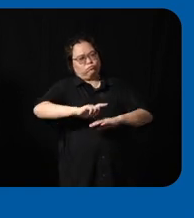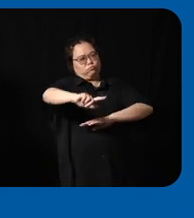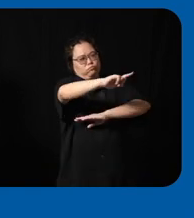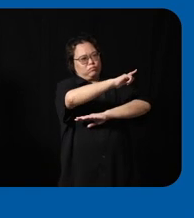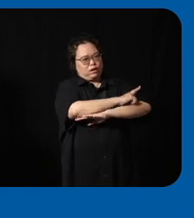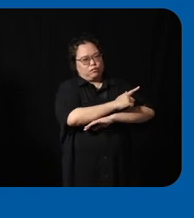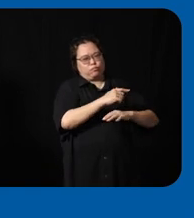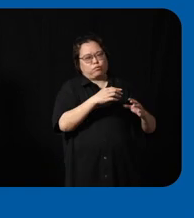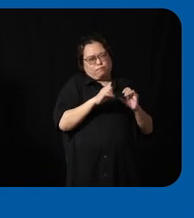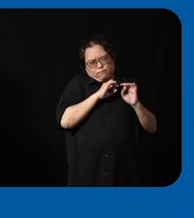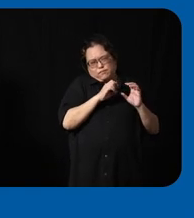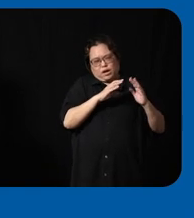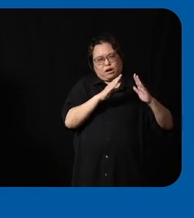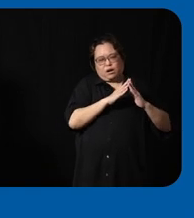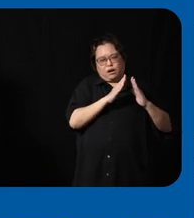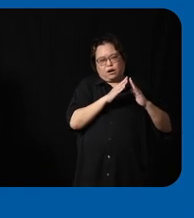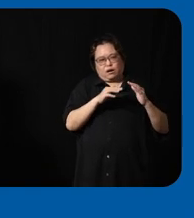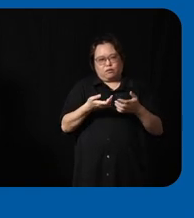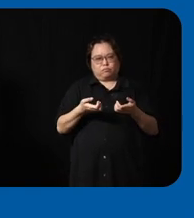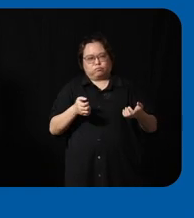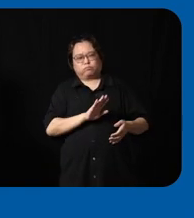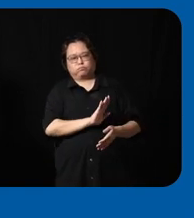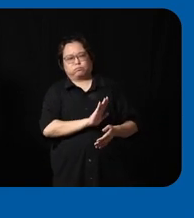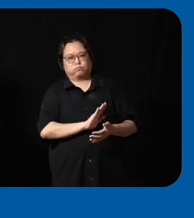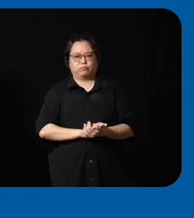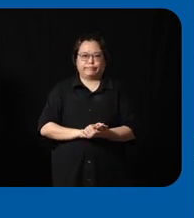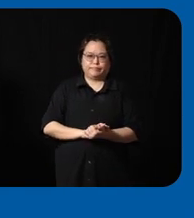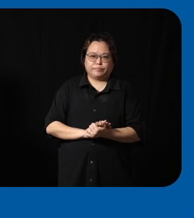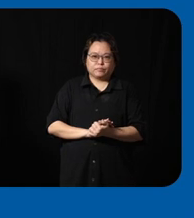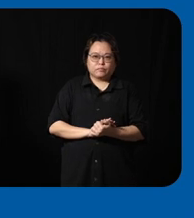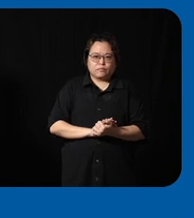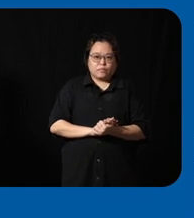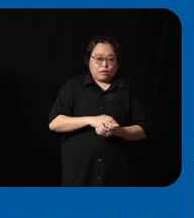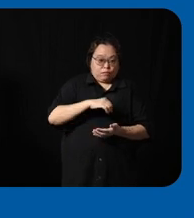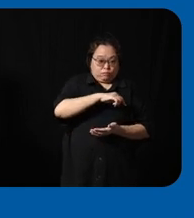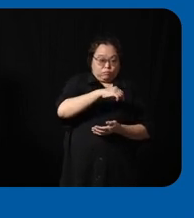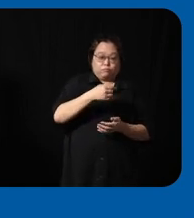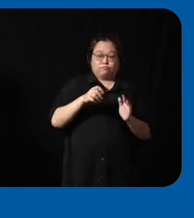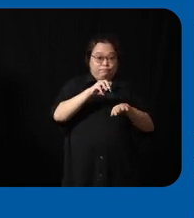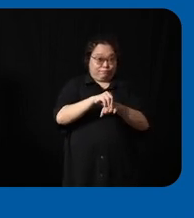I'm showing next is another map of Singapore with different circles and numbers on them and these